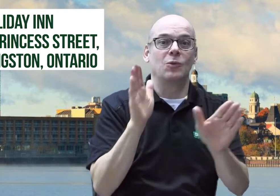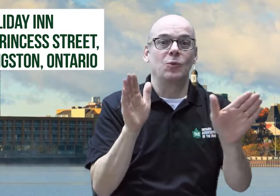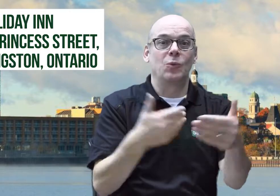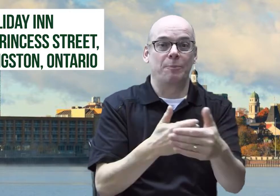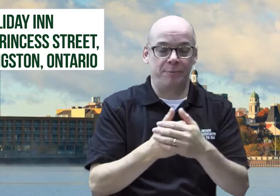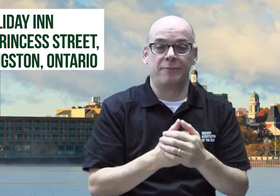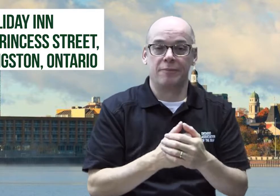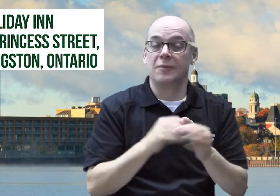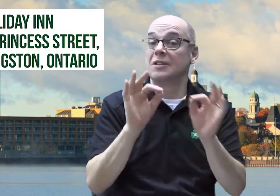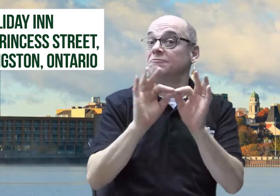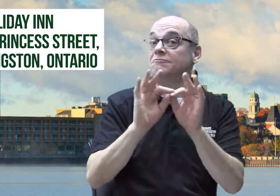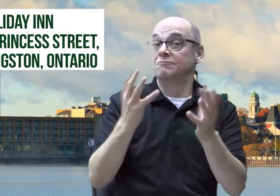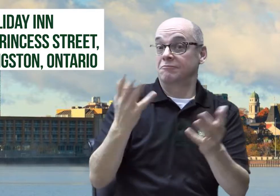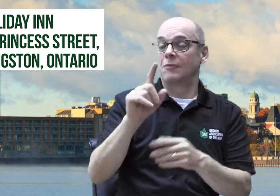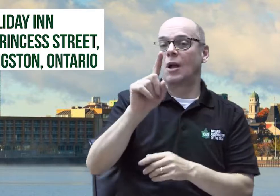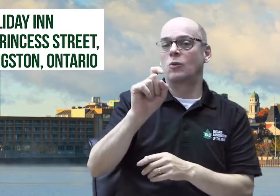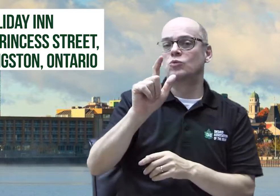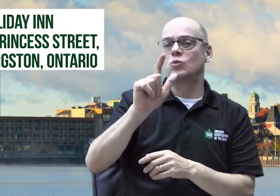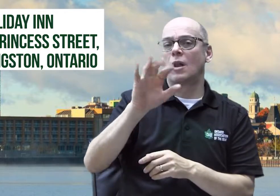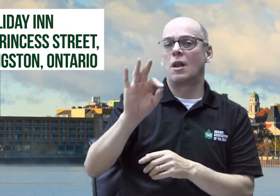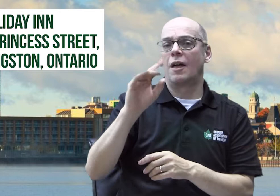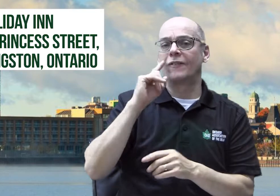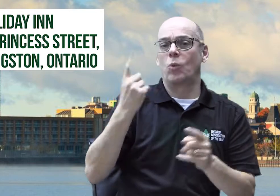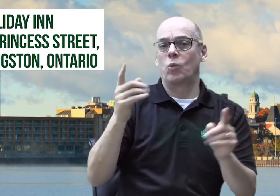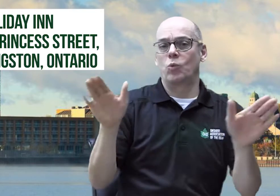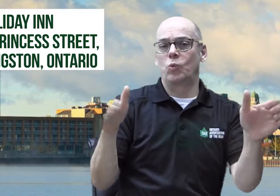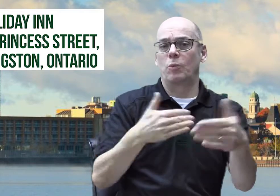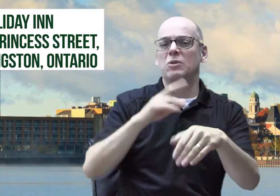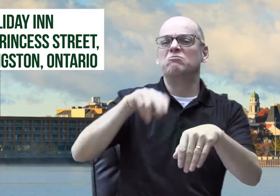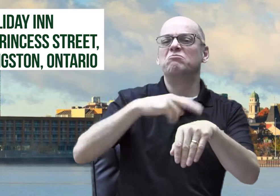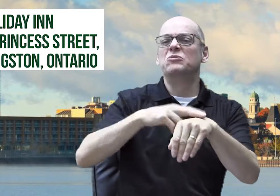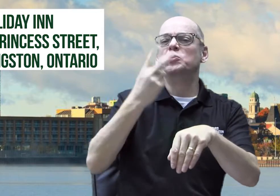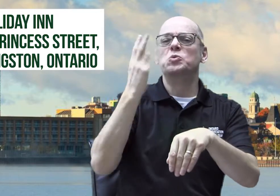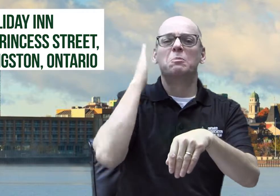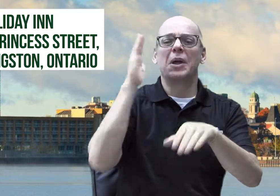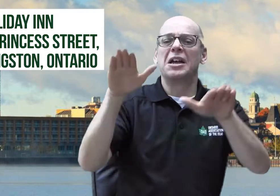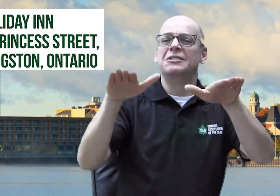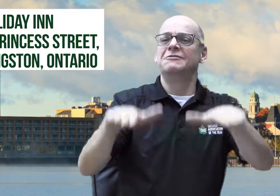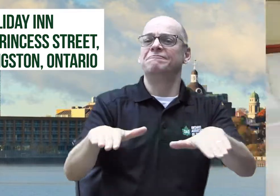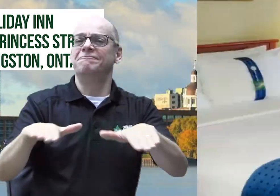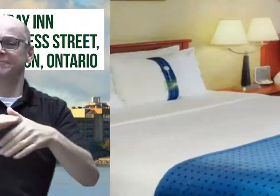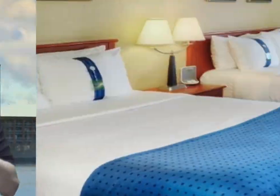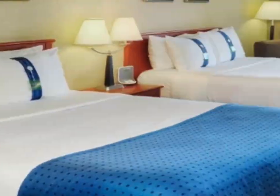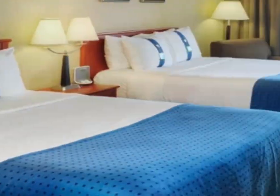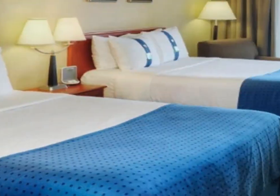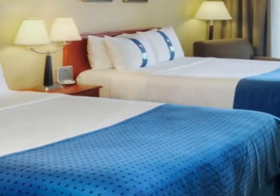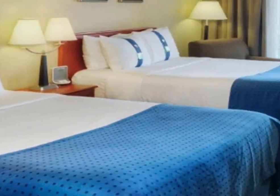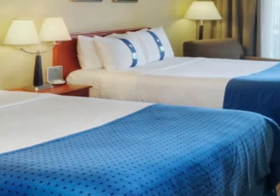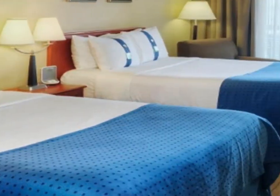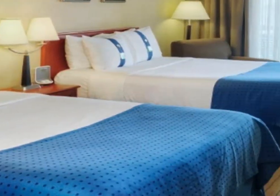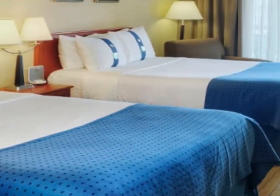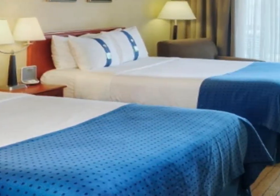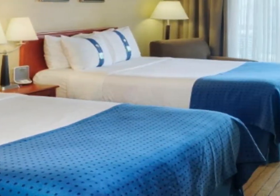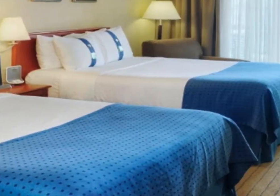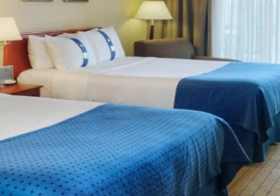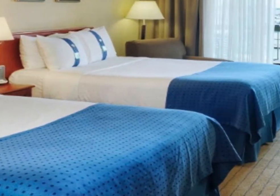book a hotel room. The price is $129 for one standard room with two beds.